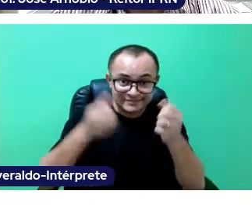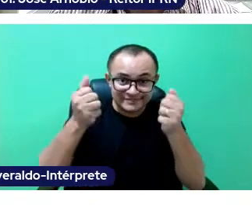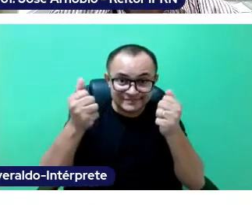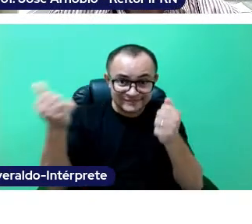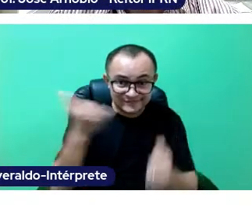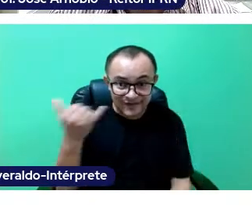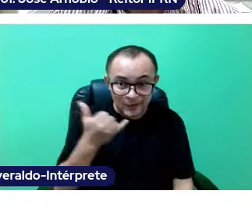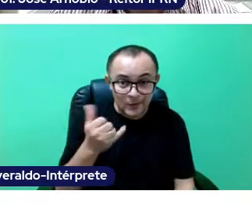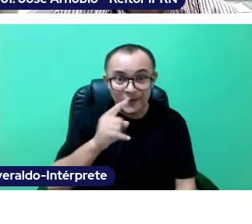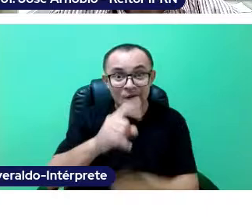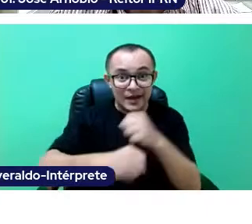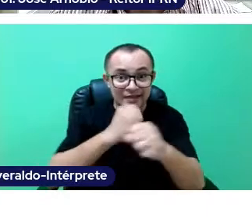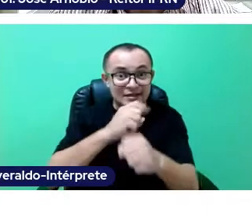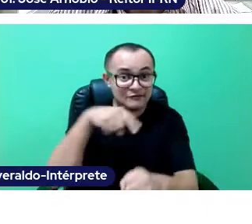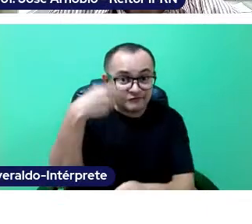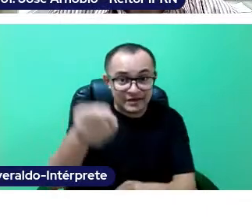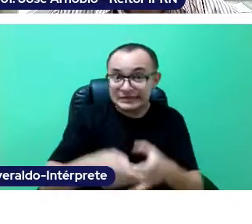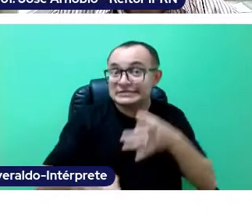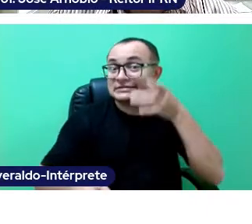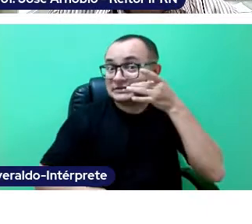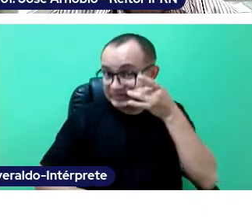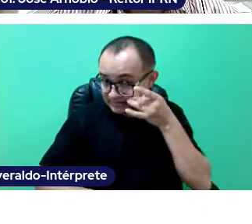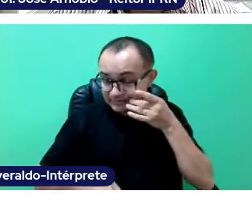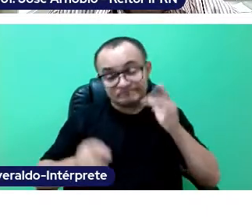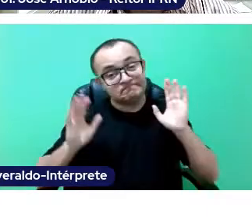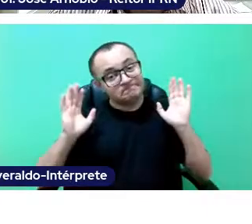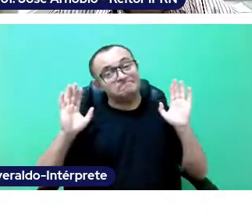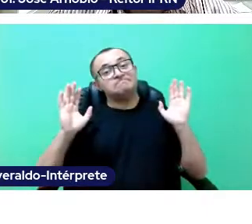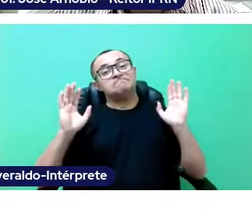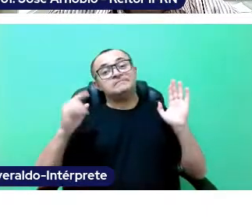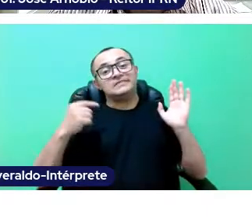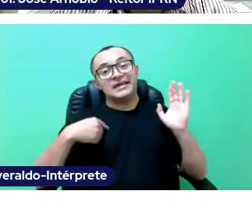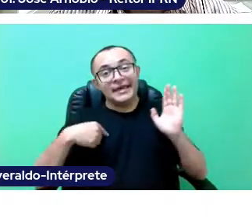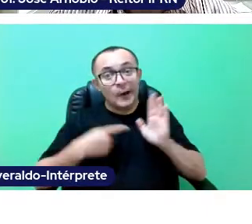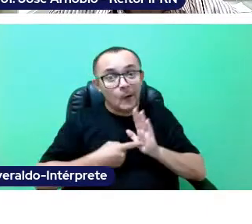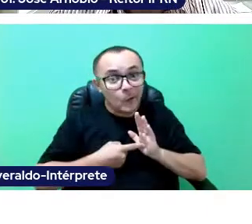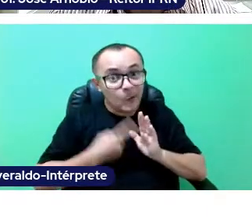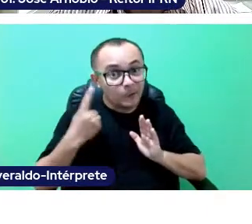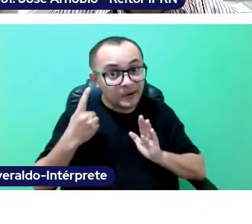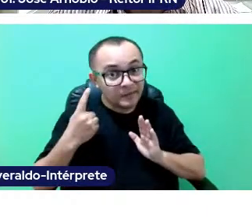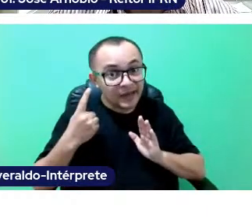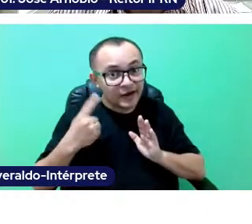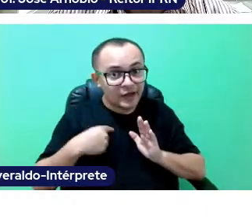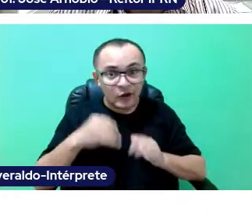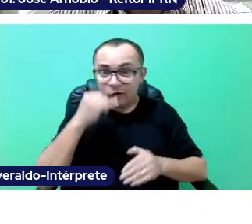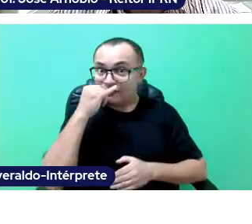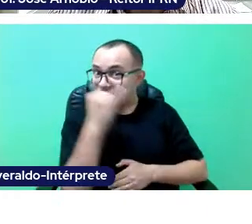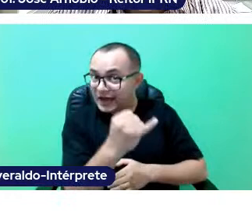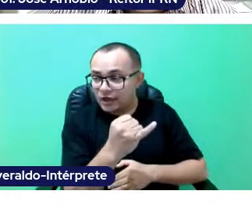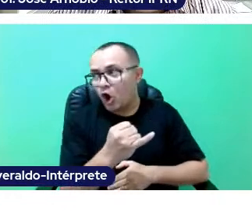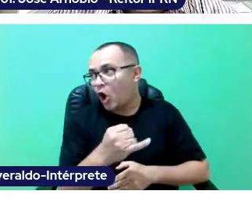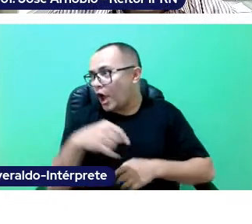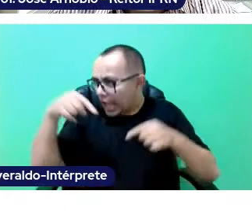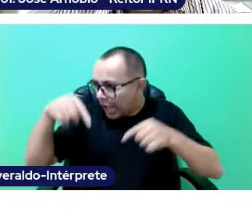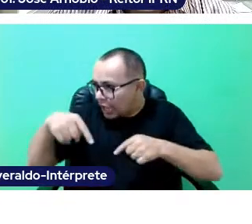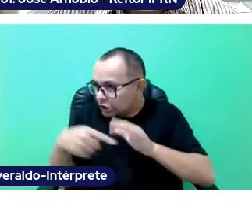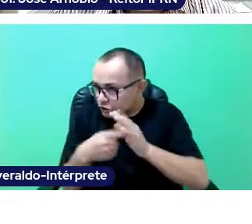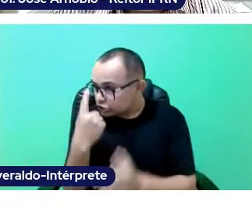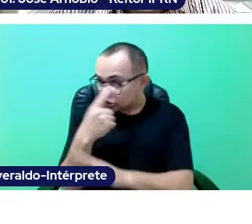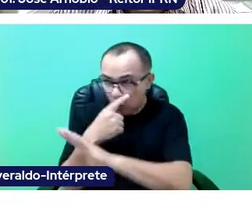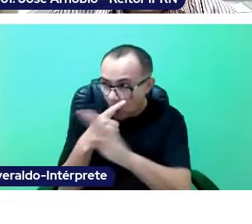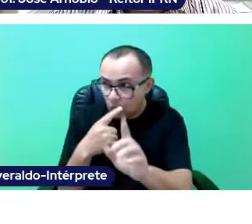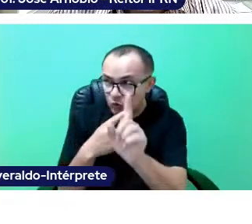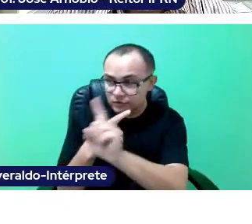just like in the first edition I said that it wouldn't be the last. We are already in our third one, and planning the fourth.